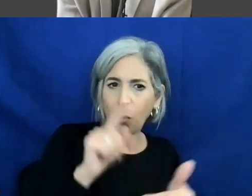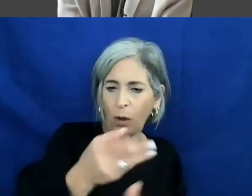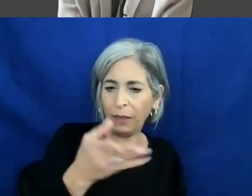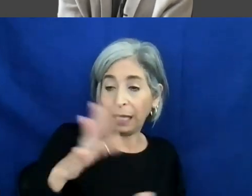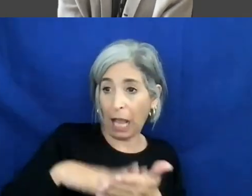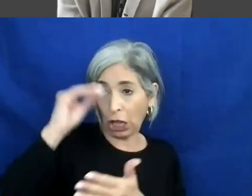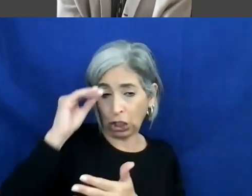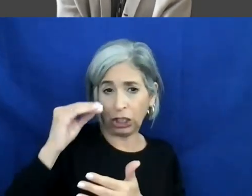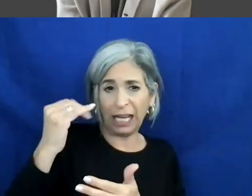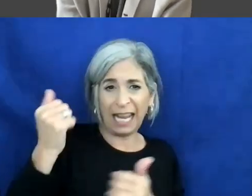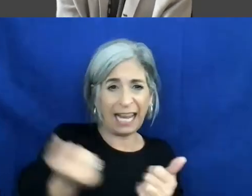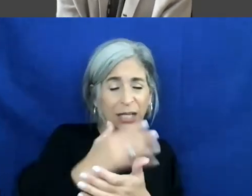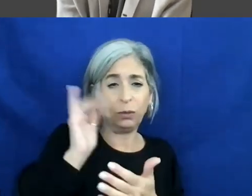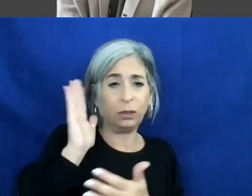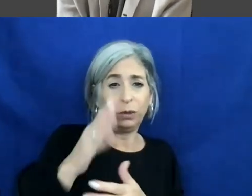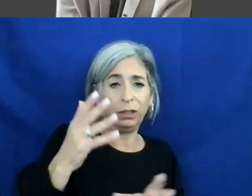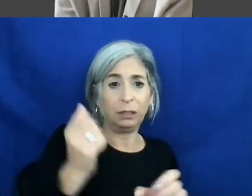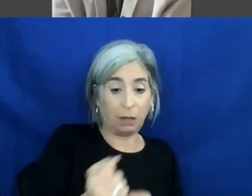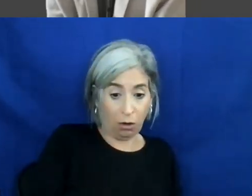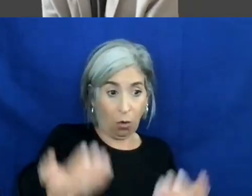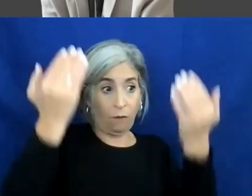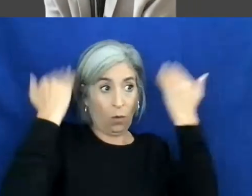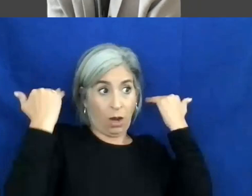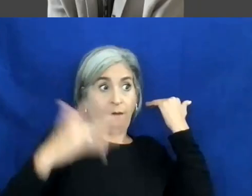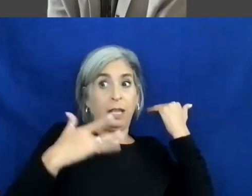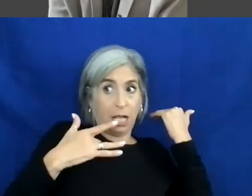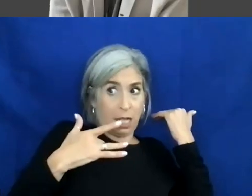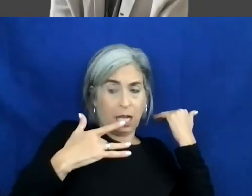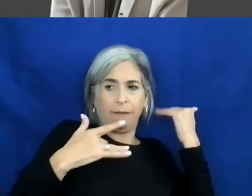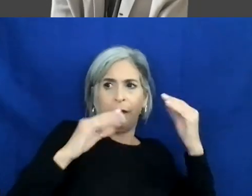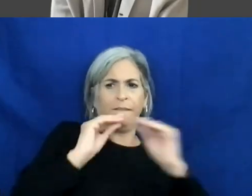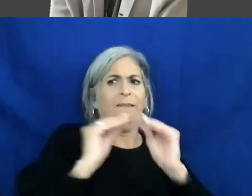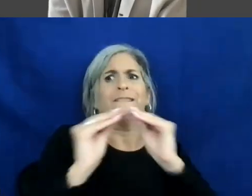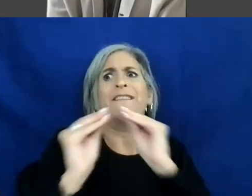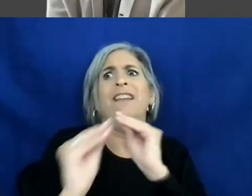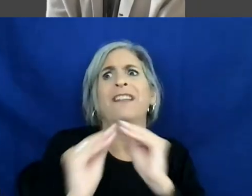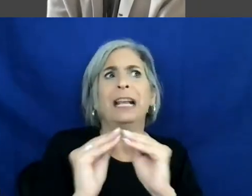is that anybody is going to get overwhelmed if you try to do a lot quickly, cognitive load happens a